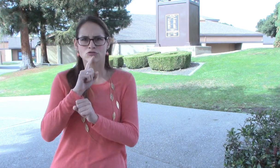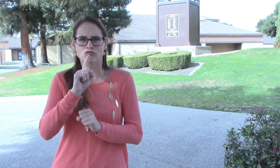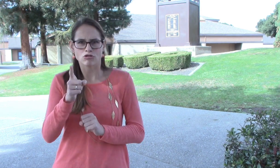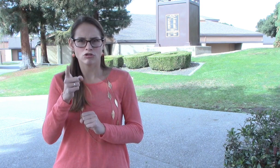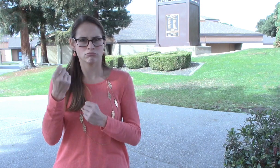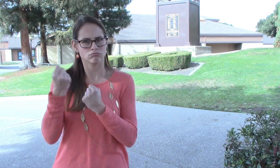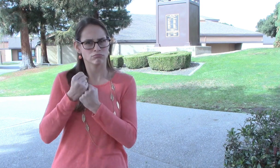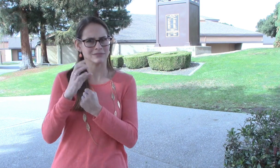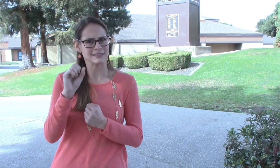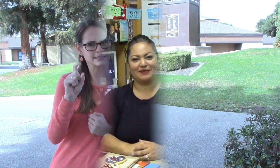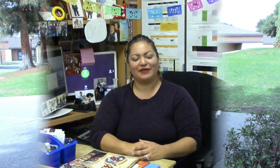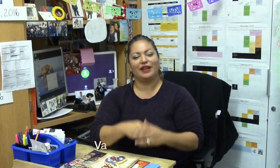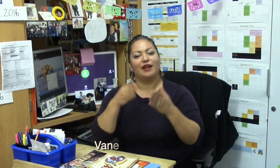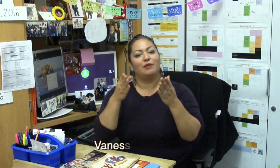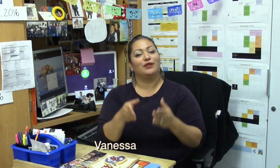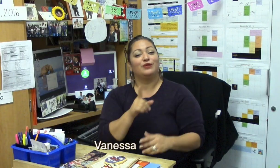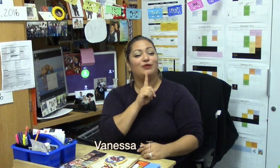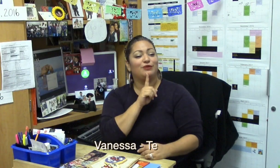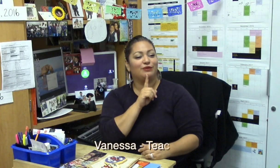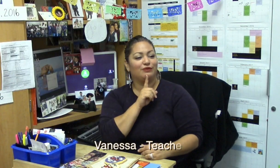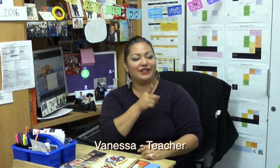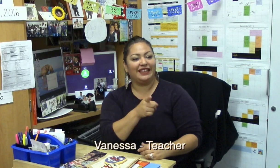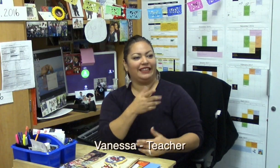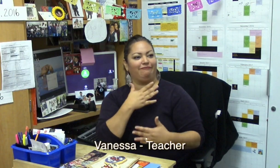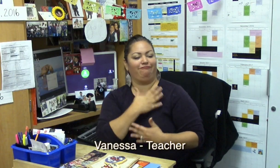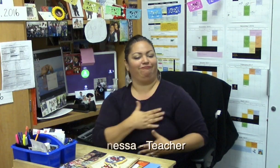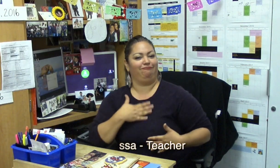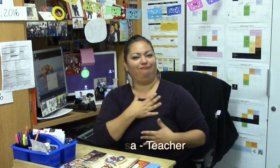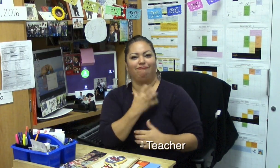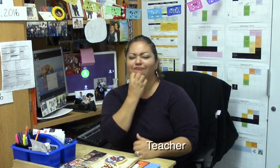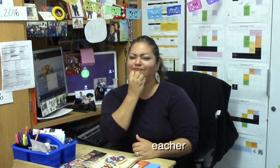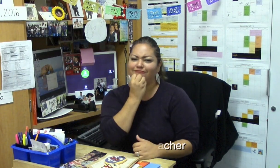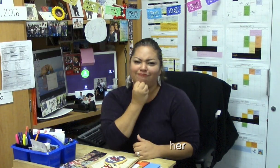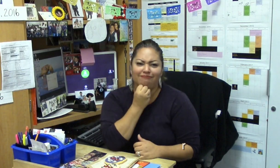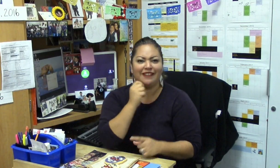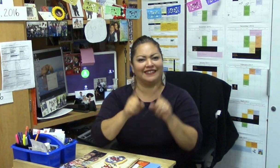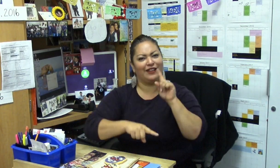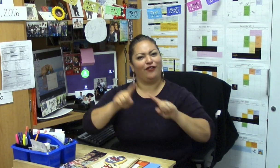support for CSD Appreciates and cherishes the diversity at CSD